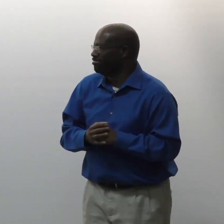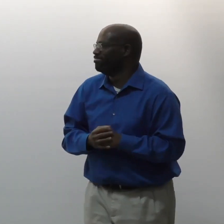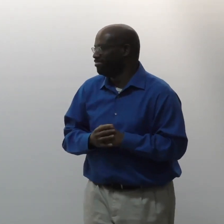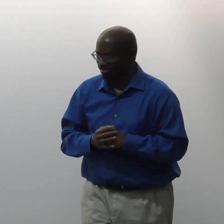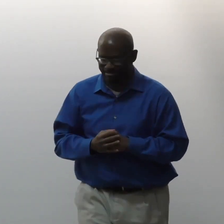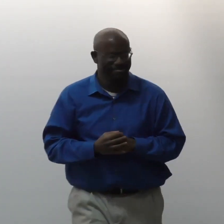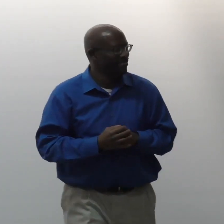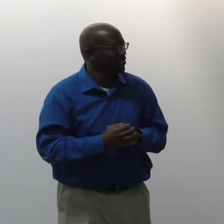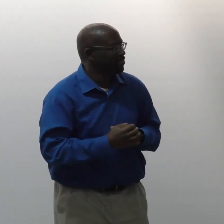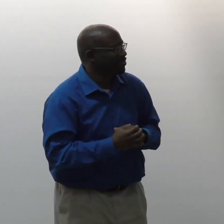So that's my best answer.